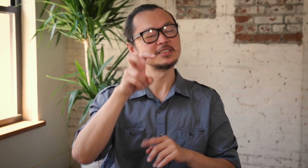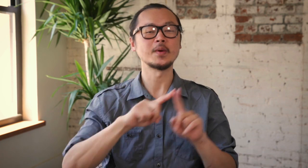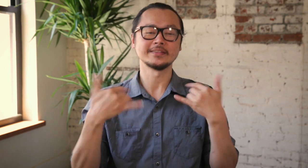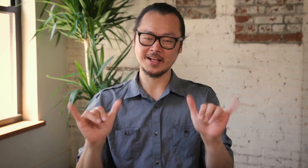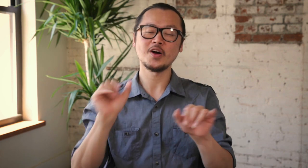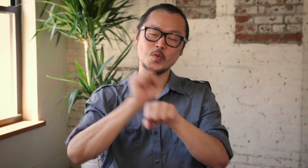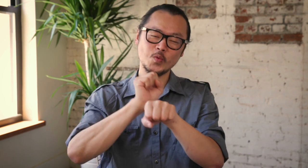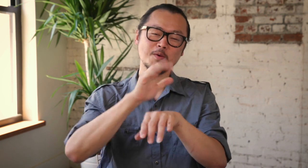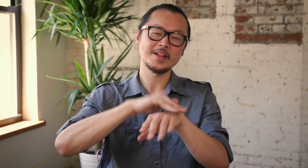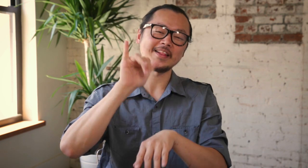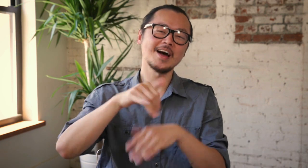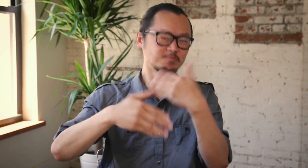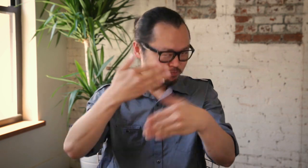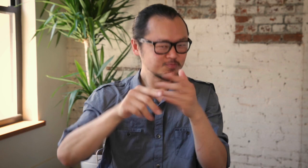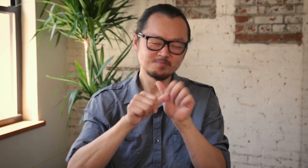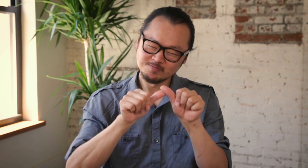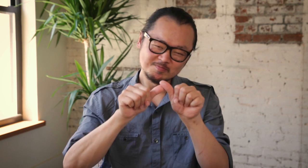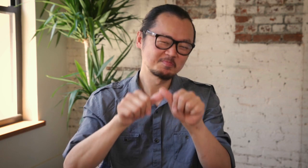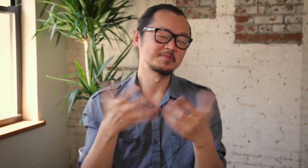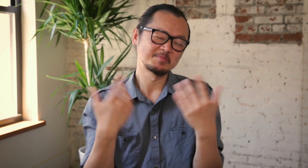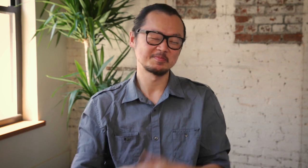But it's not finished. I'm still working on my continuing adventures.